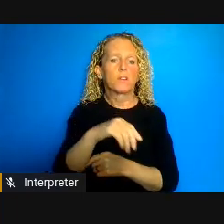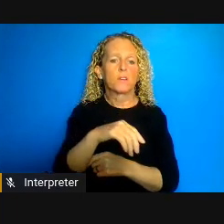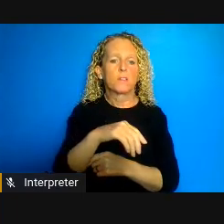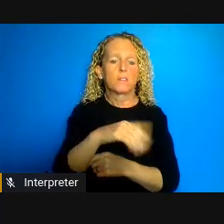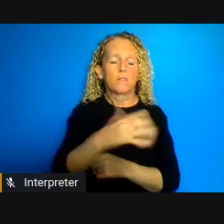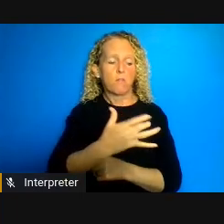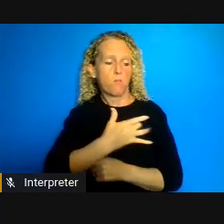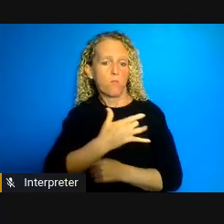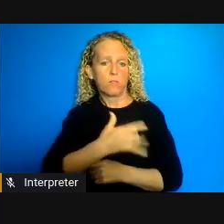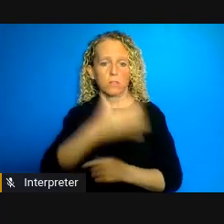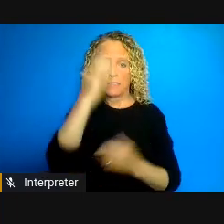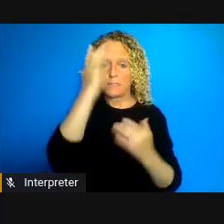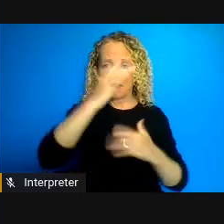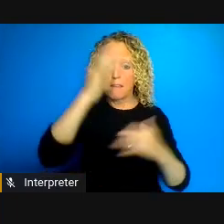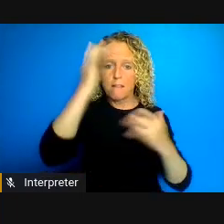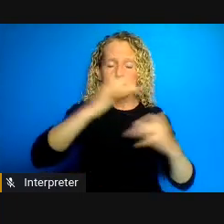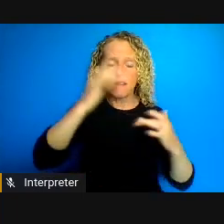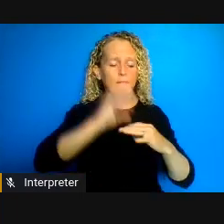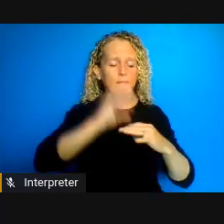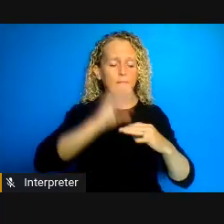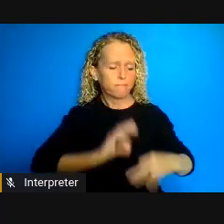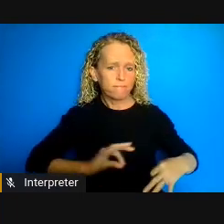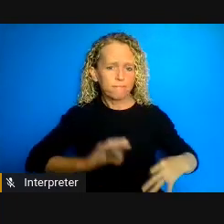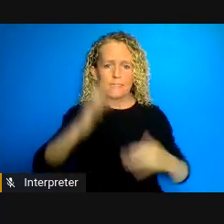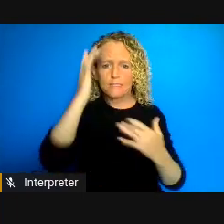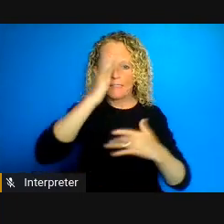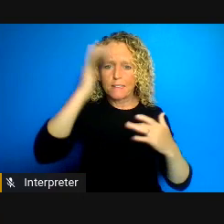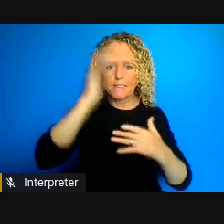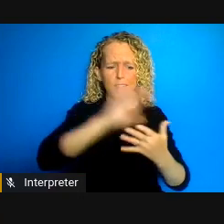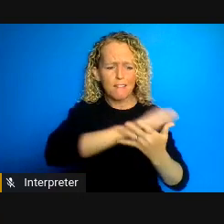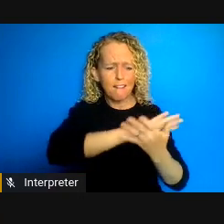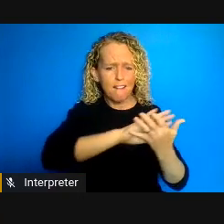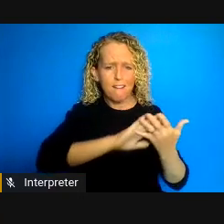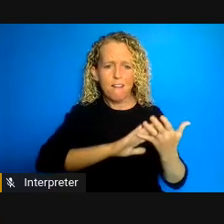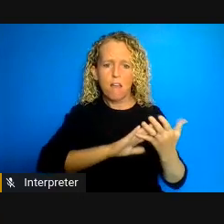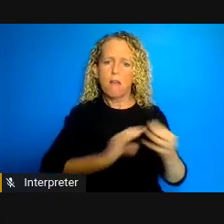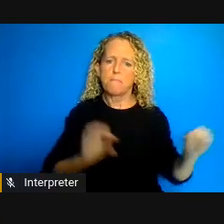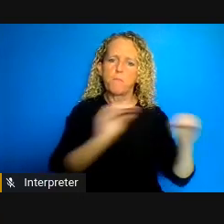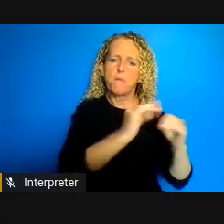pulmonary disease are all have higher rates increasing than in the community